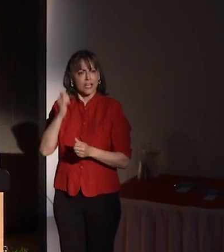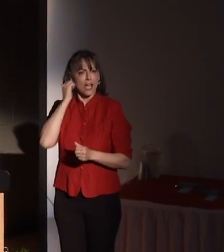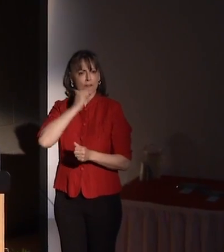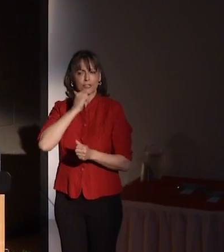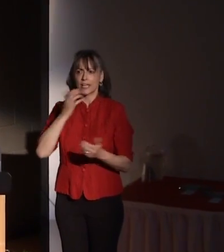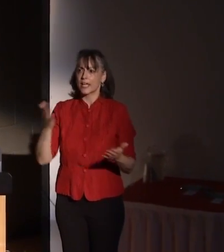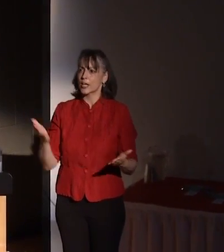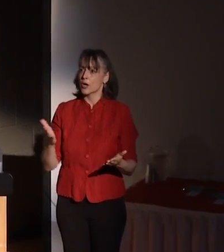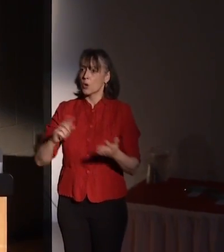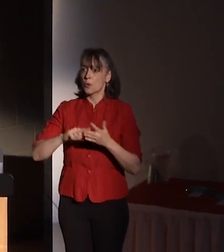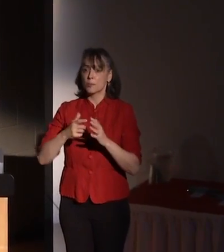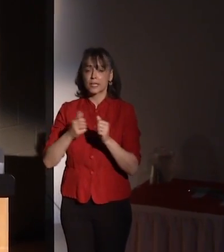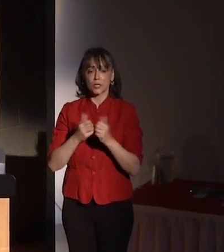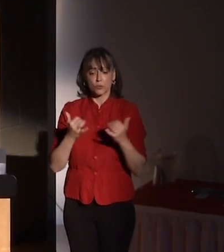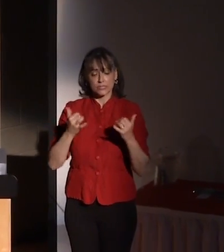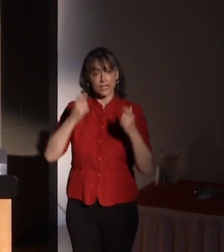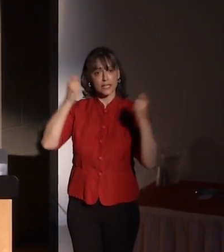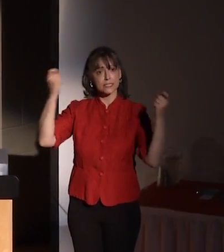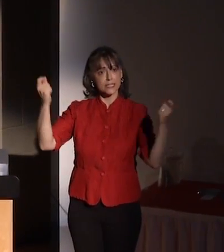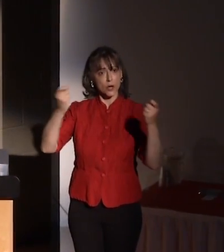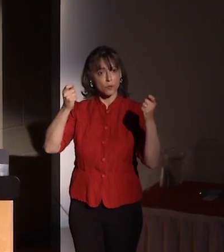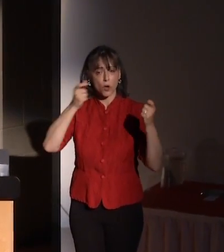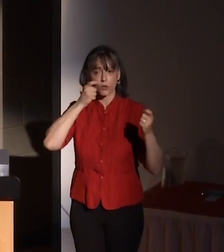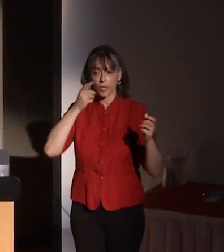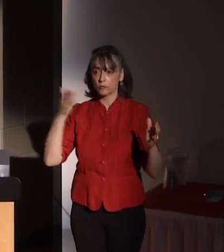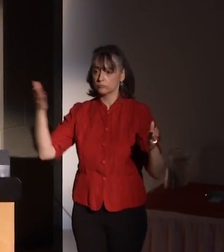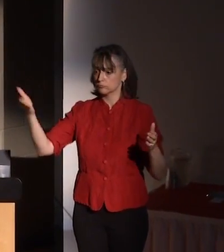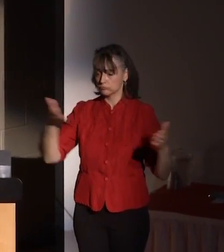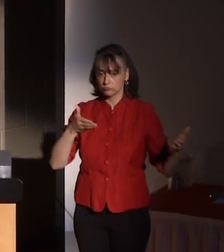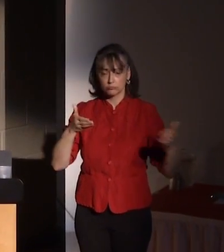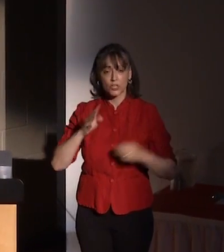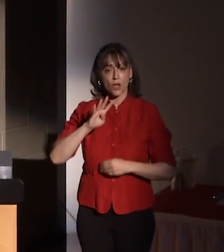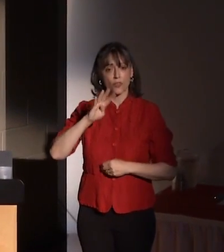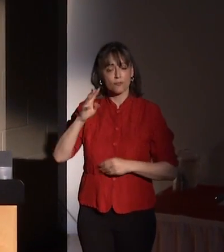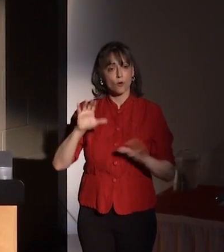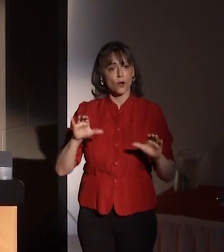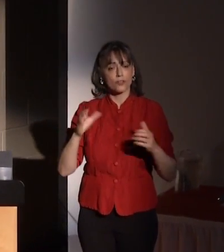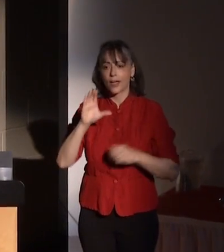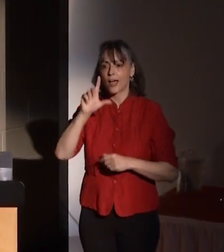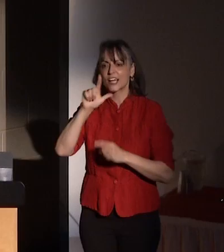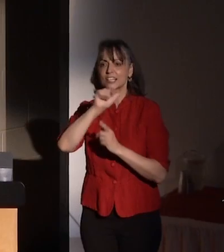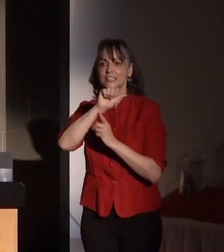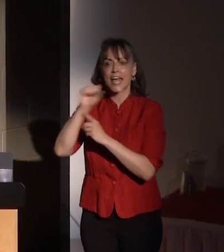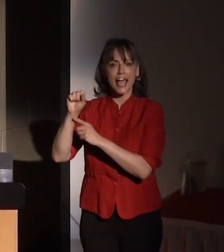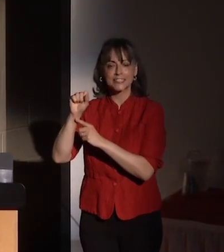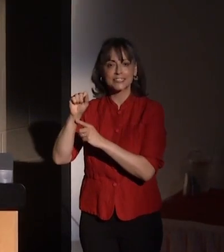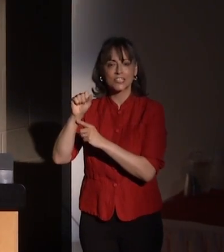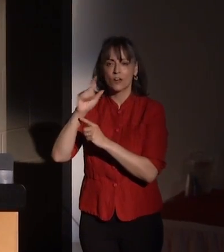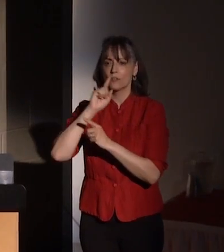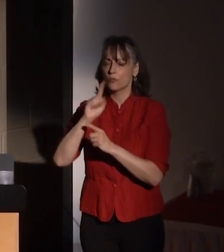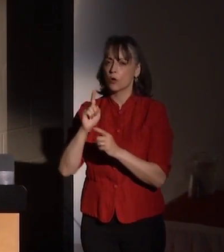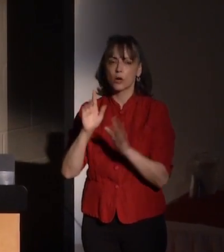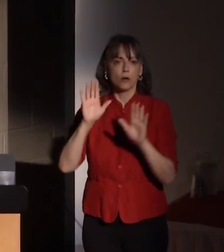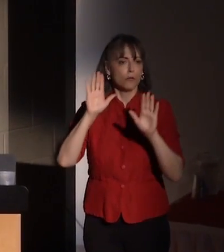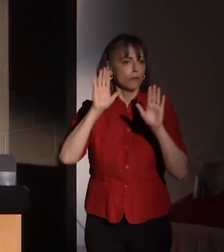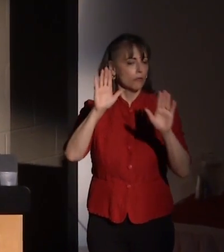We begin with today's ceremony and the induction of the fourth class of awe-inspiring innovators.